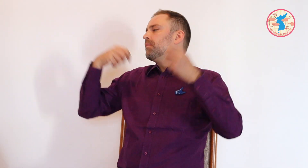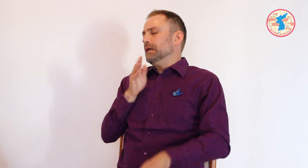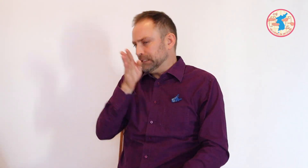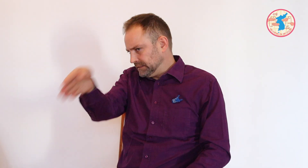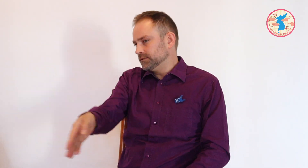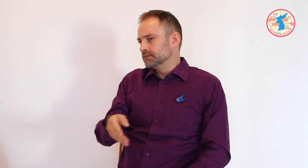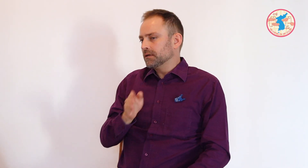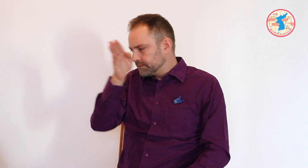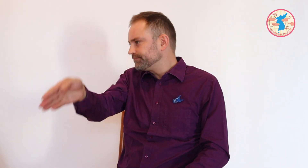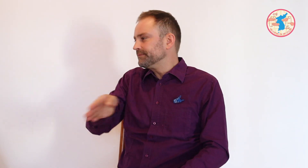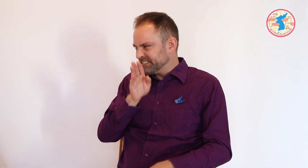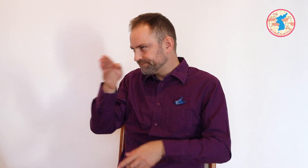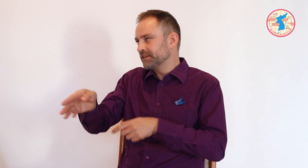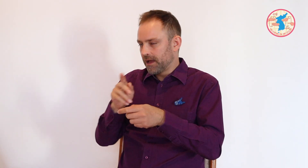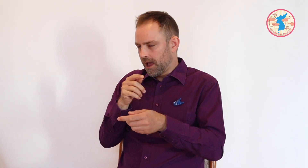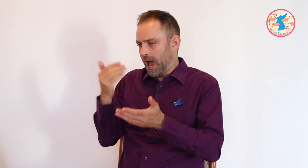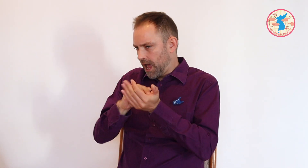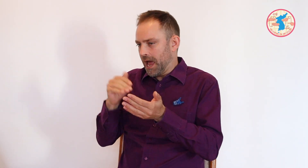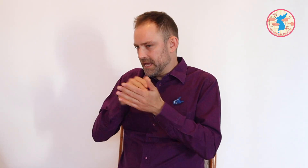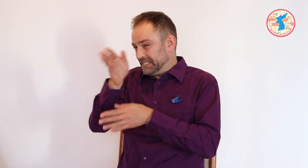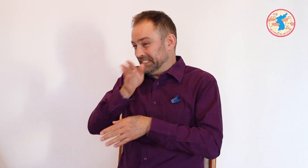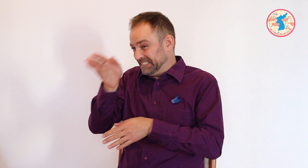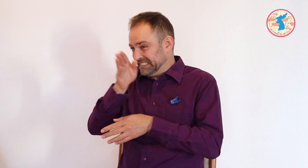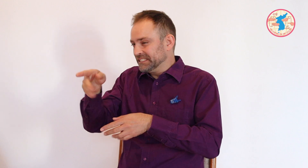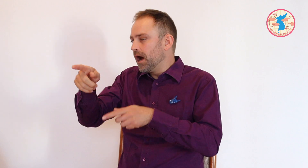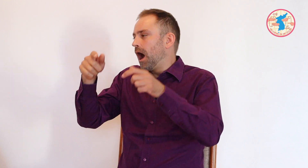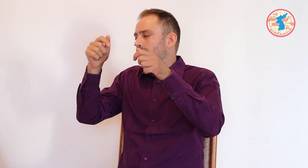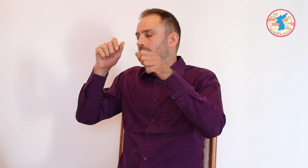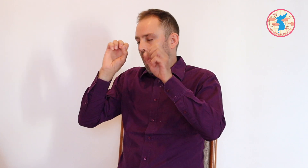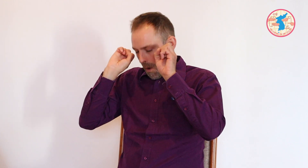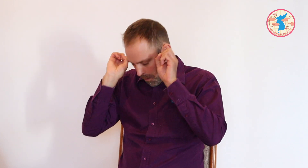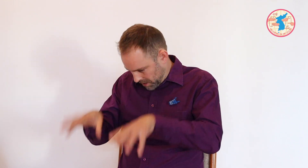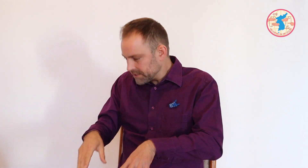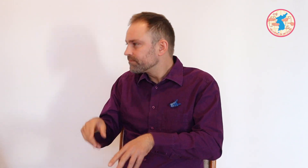Which fired me up enough to persistently visit the embassy so many times until they finally caved in and said yes.